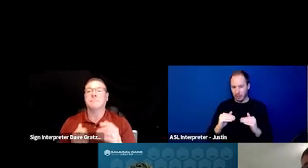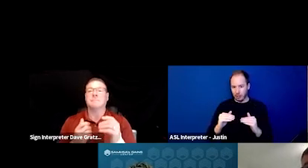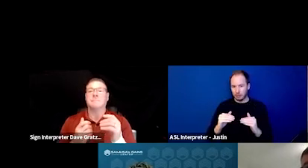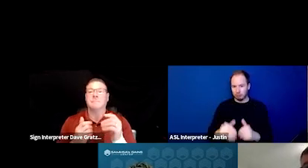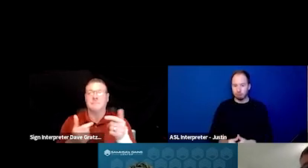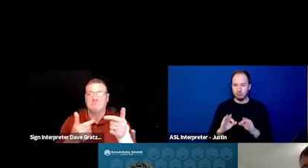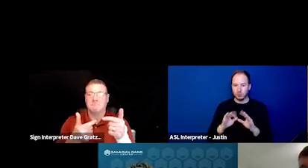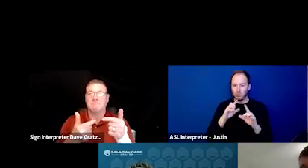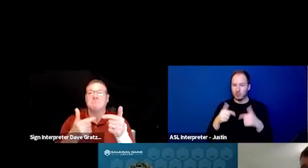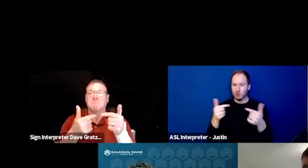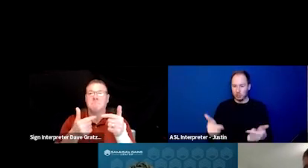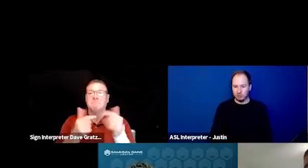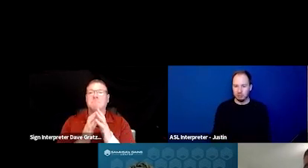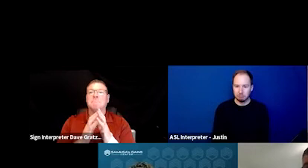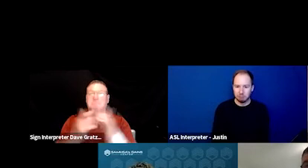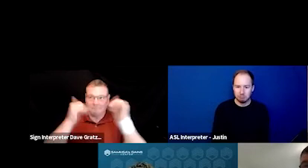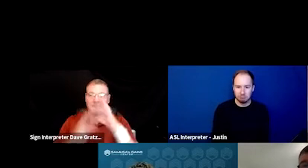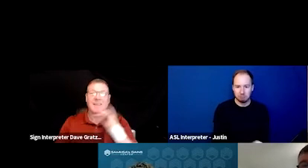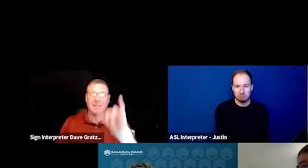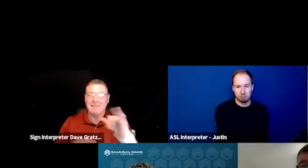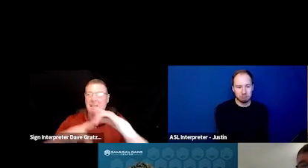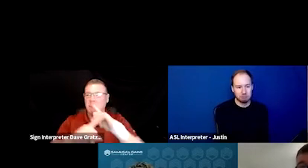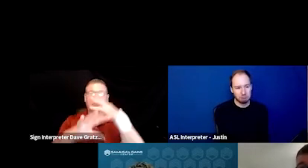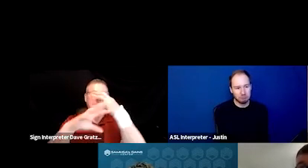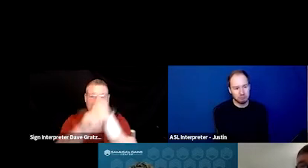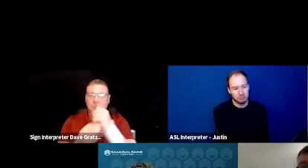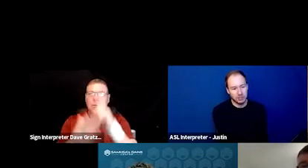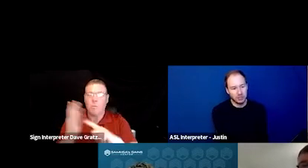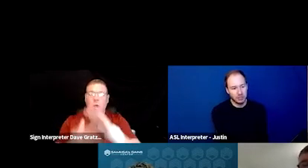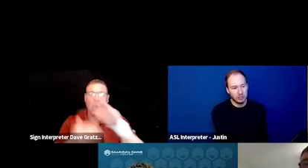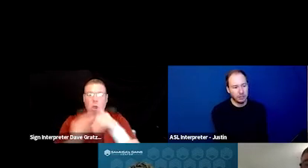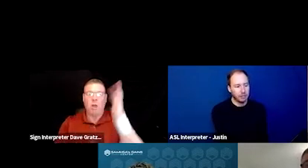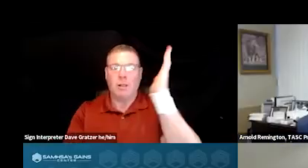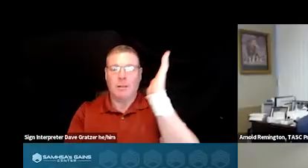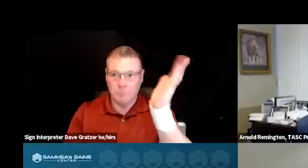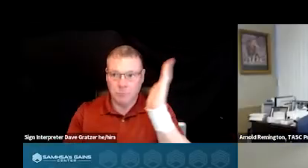As kind of a crisis hub, I mean, this kind of sums up the all presentations, I think, right?